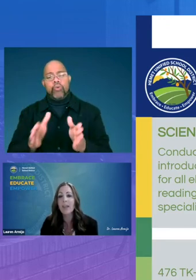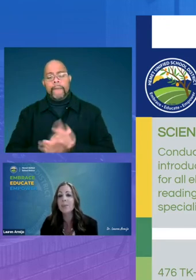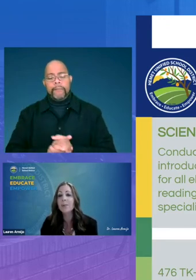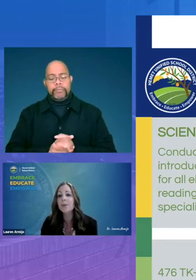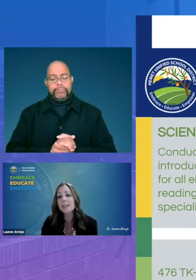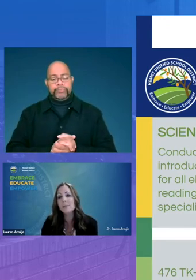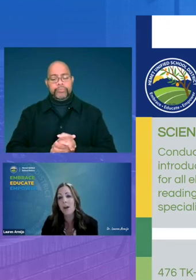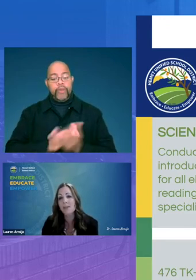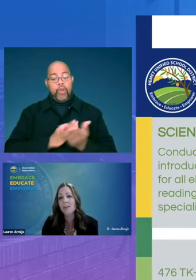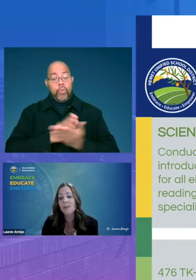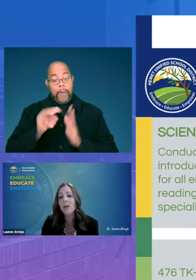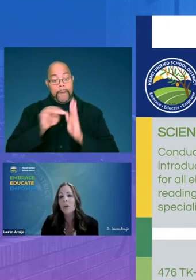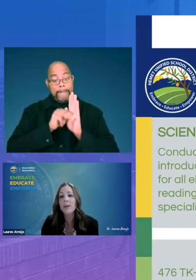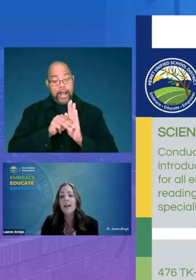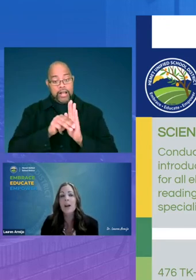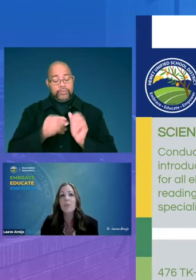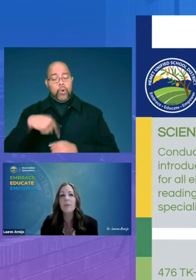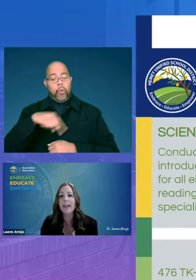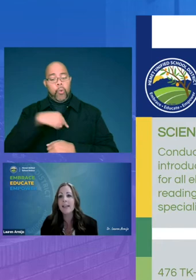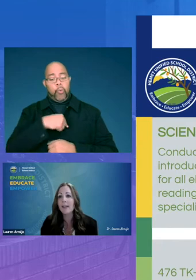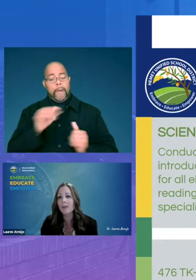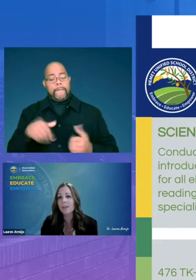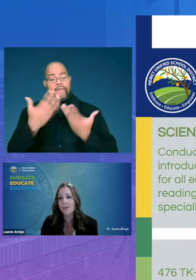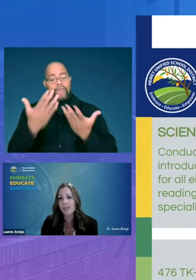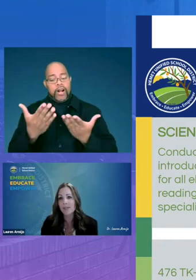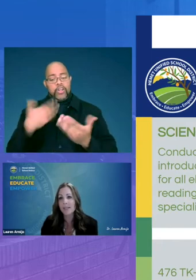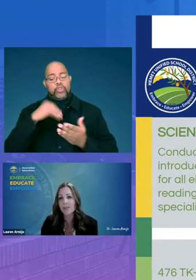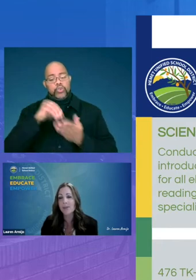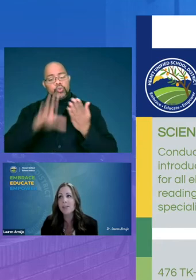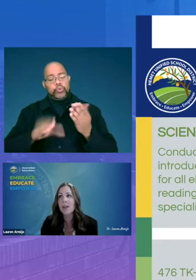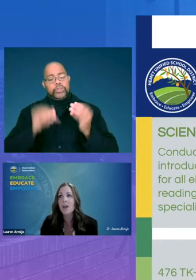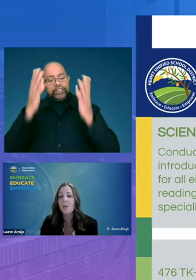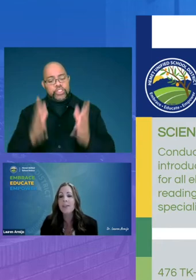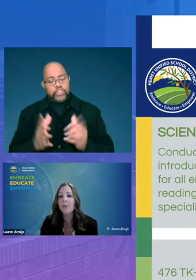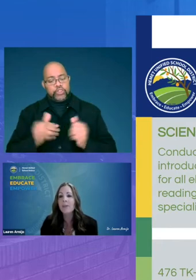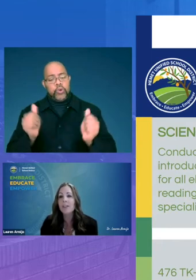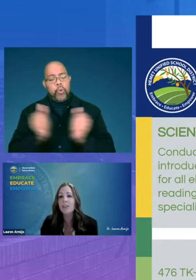through this model we are providing our student teachers with the professional